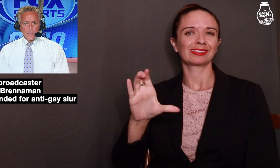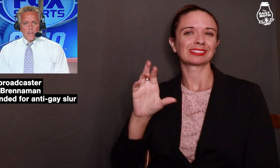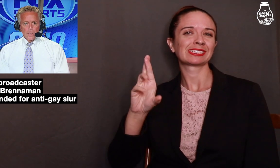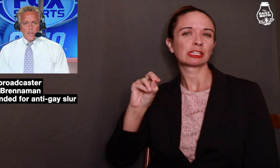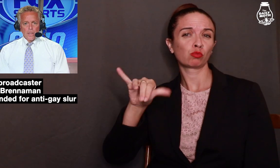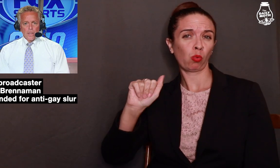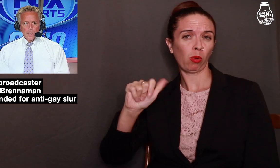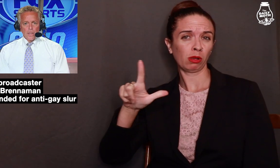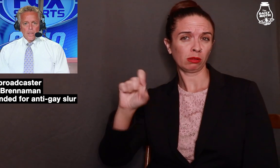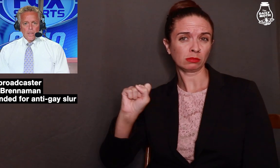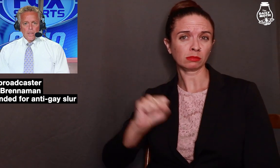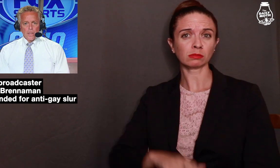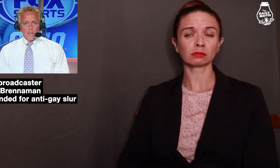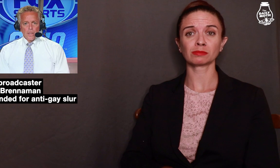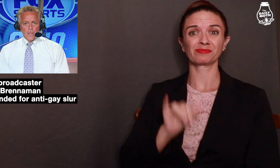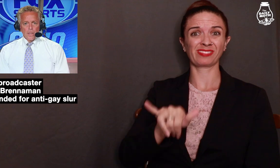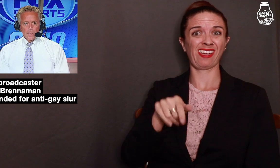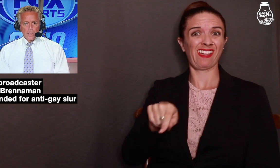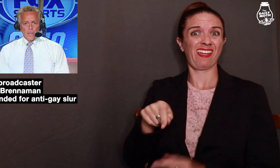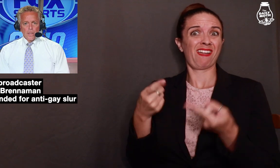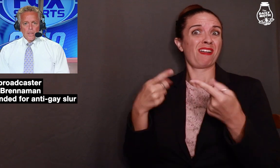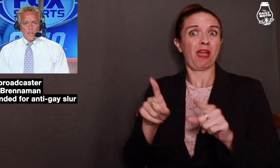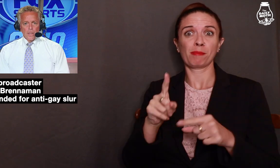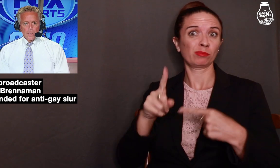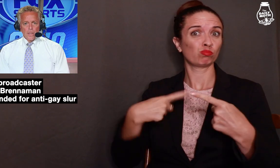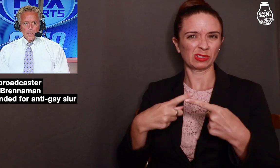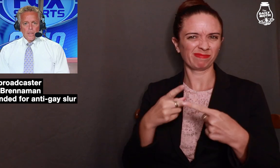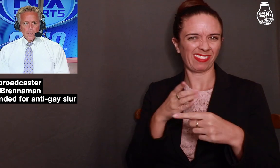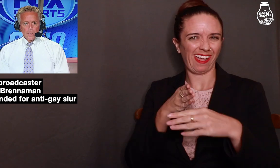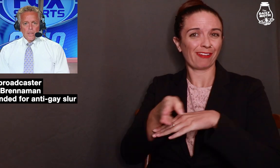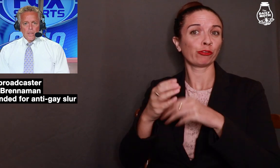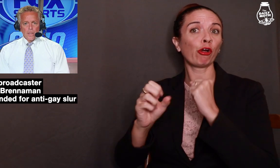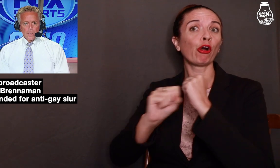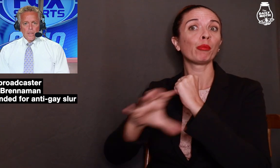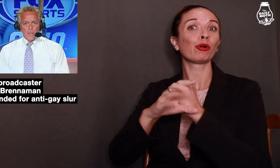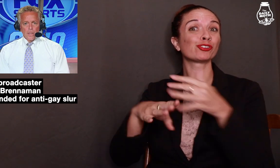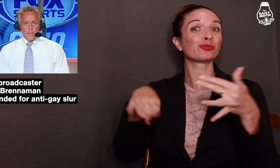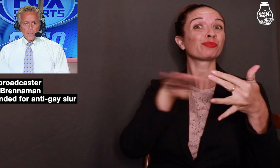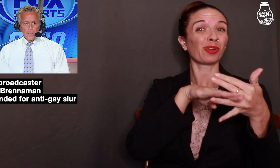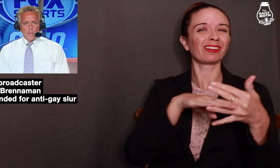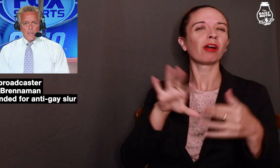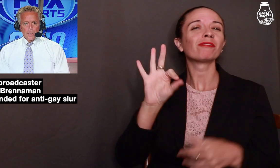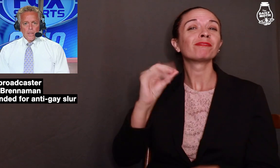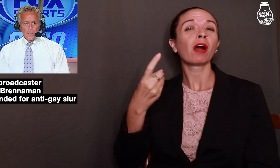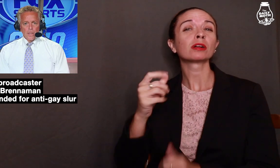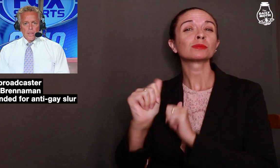Kansas City Royals. This happened after a commercial break on